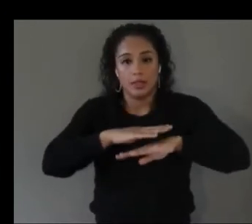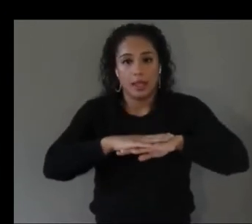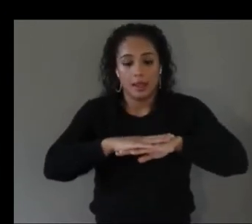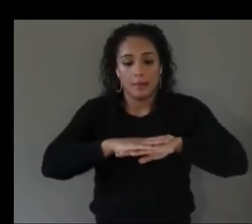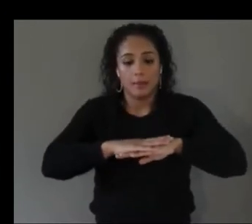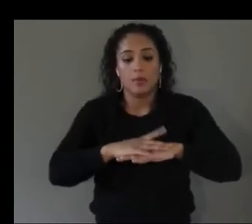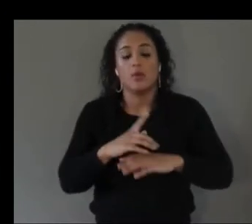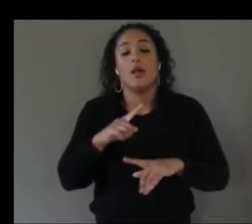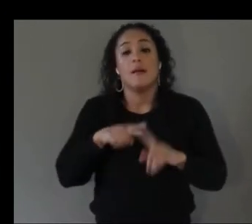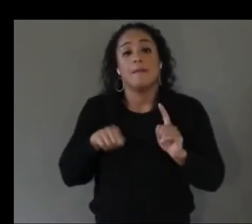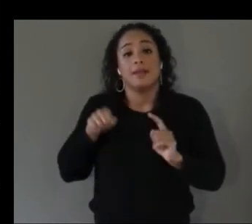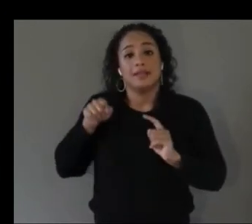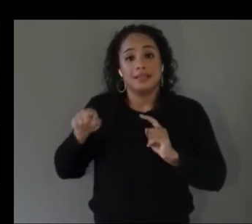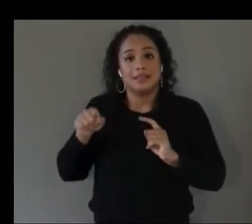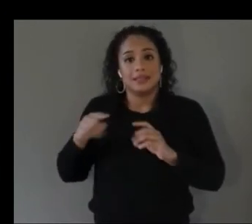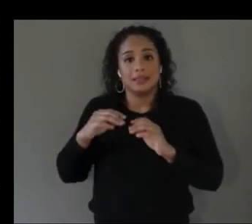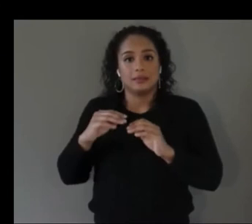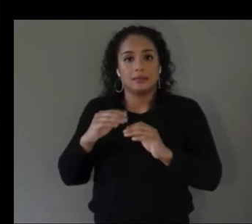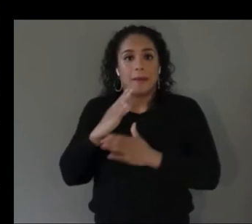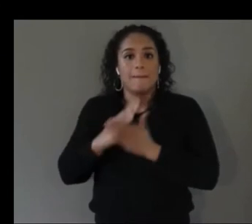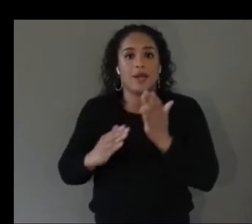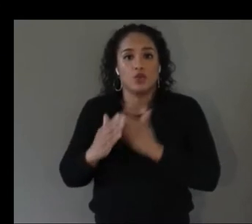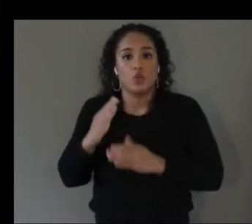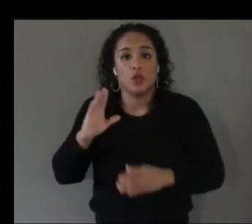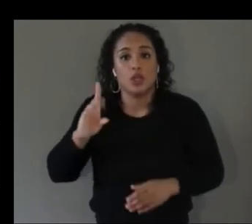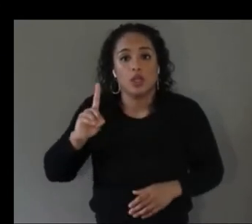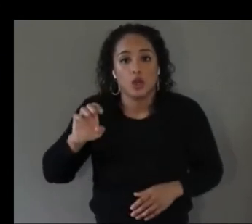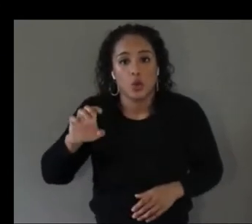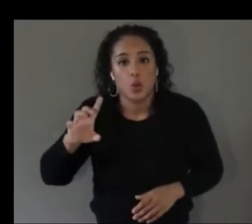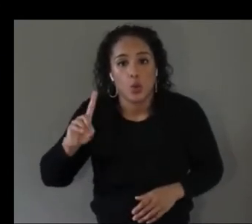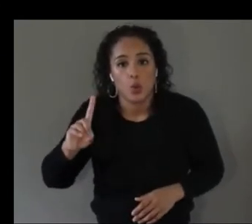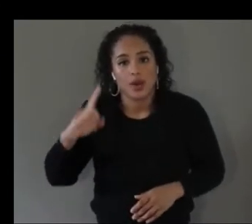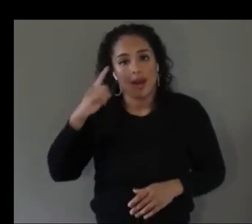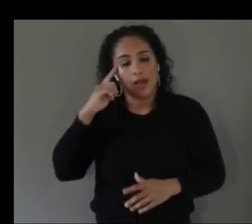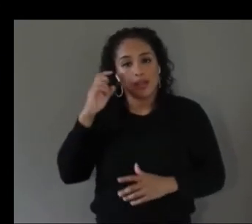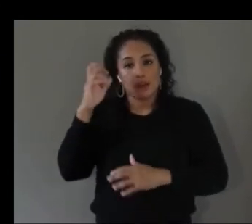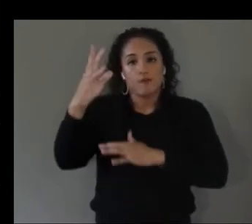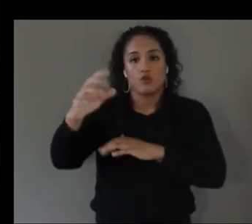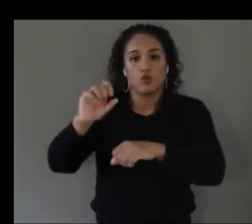future work is to try to figure out how we could recognize and create these applications kind of